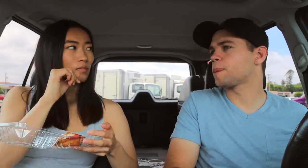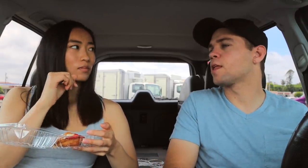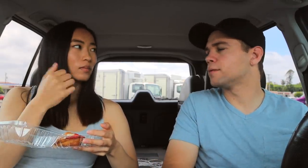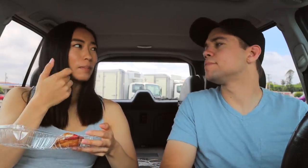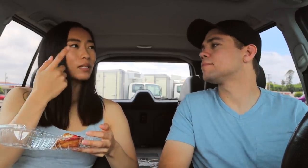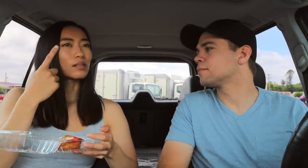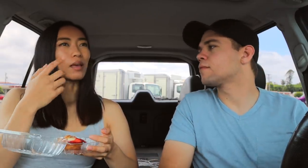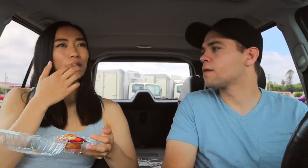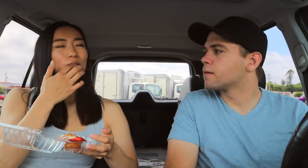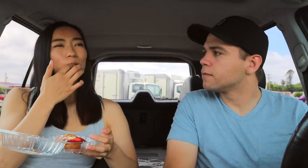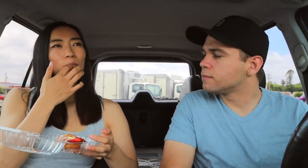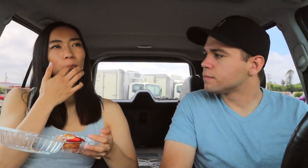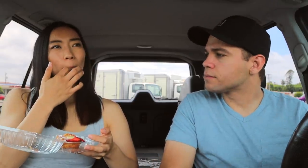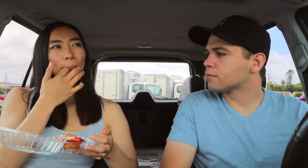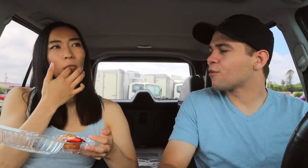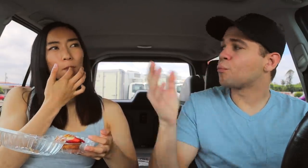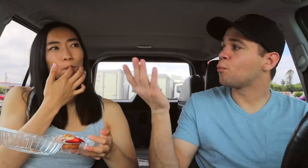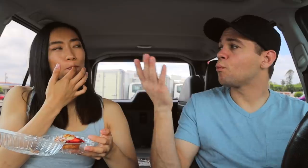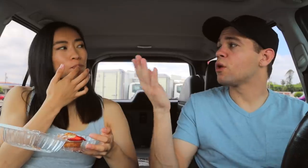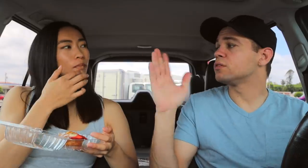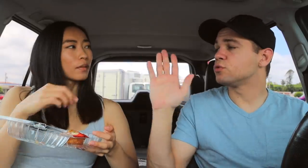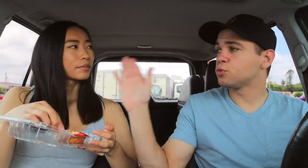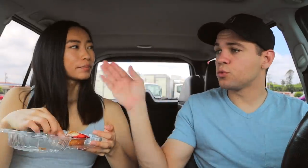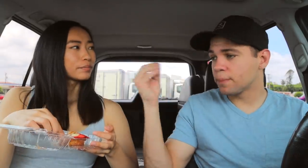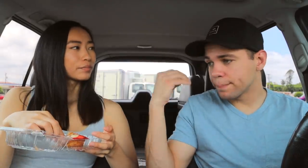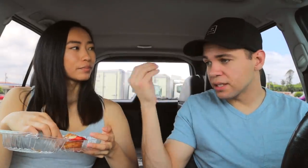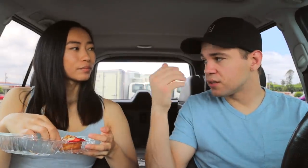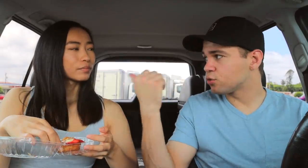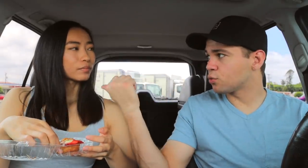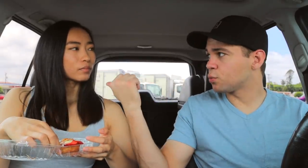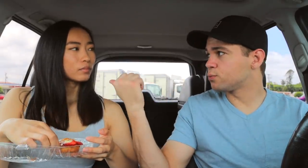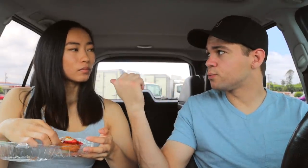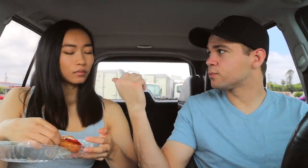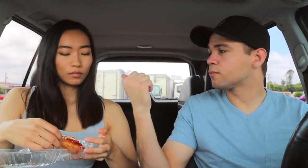It makes sense. What's your opinion?